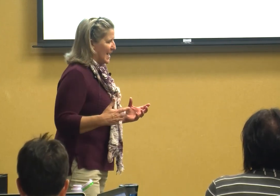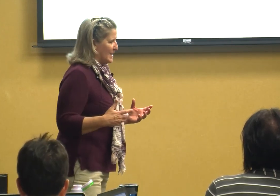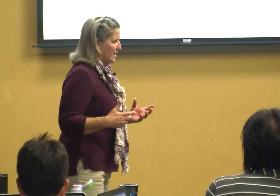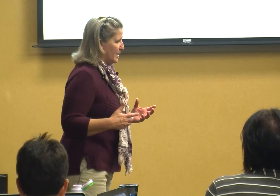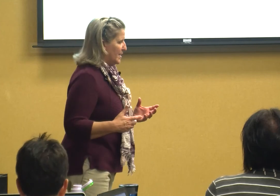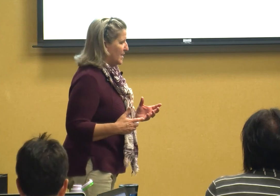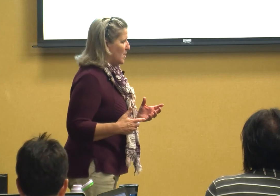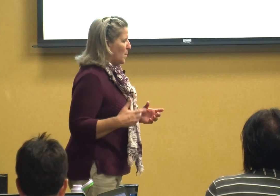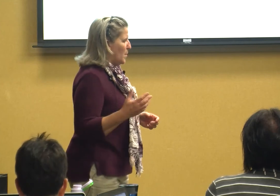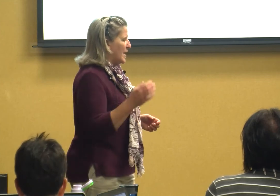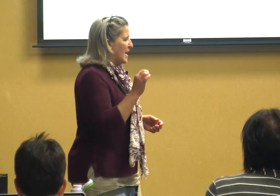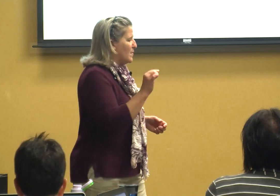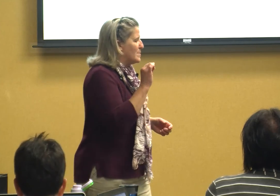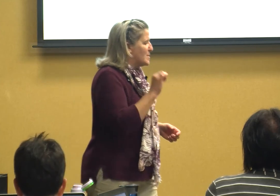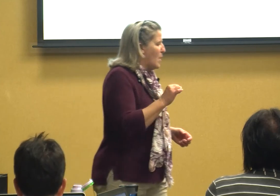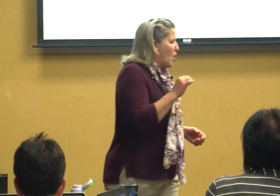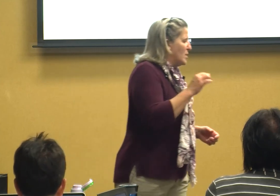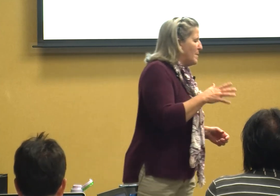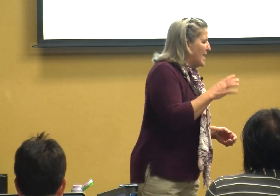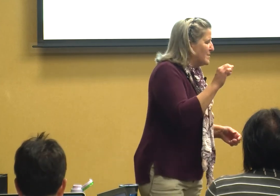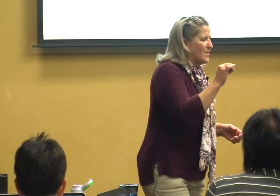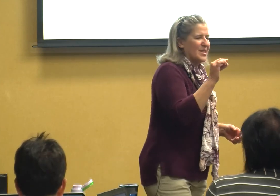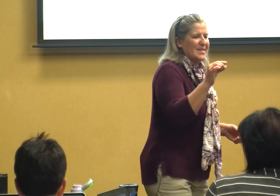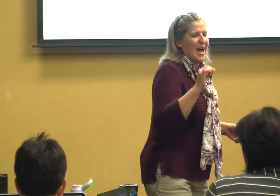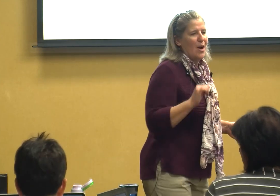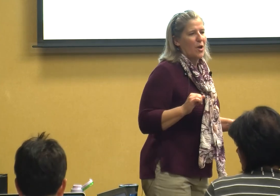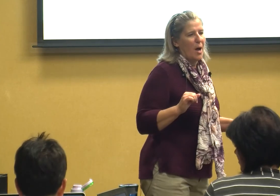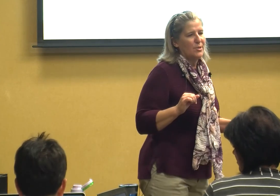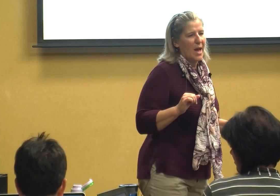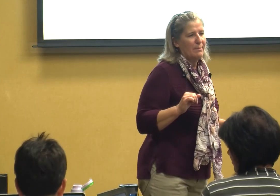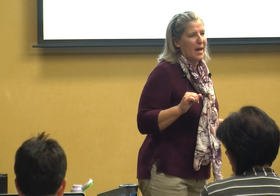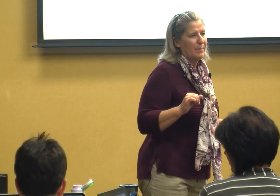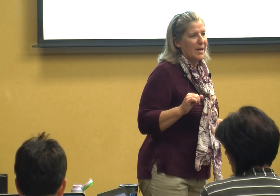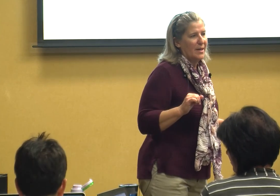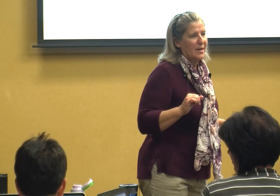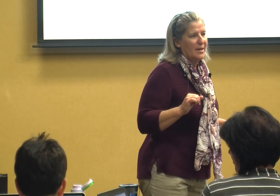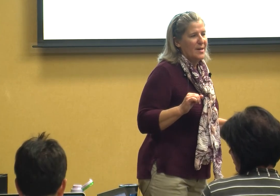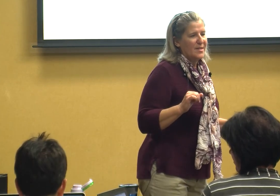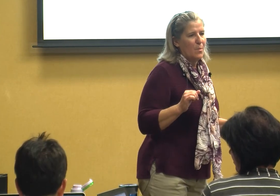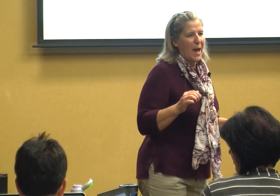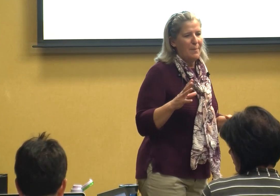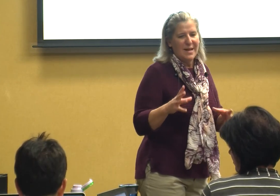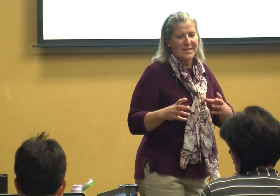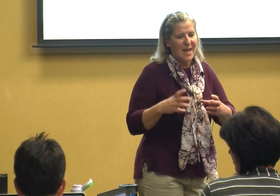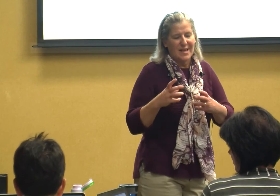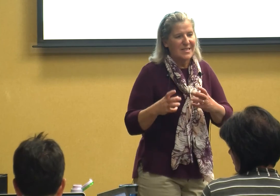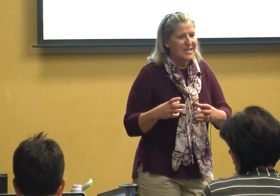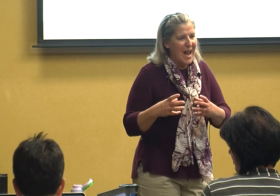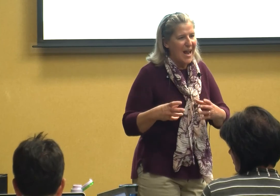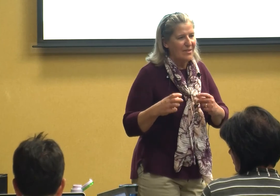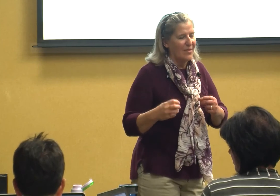we want to give them small amounts of a desired object maybe so maybe it's like a snack that they